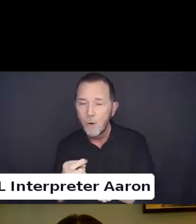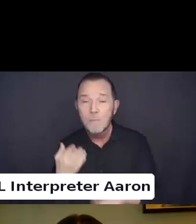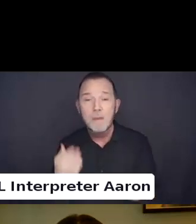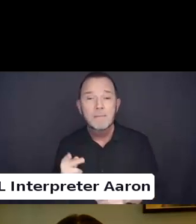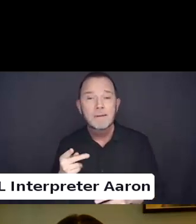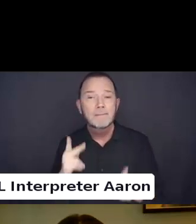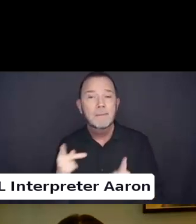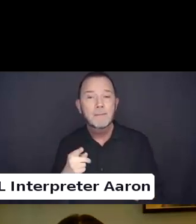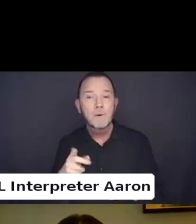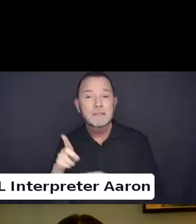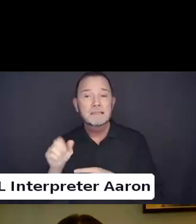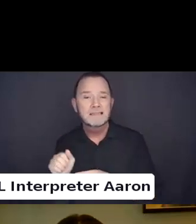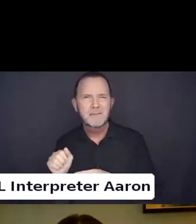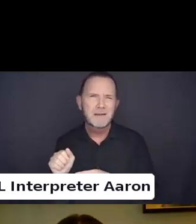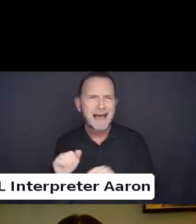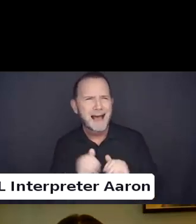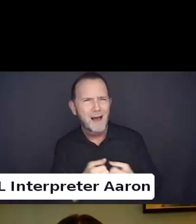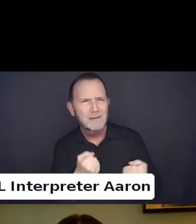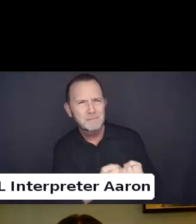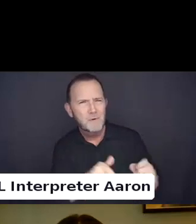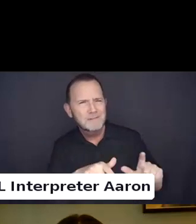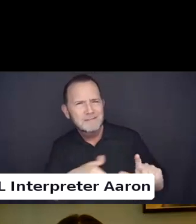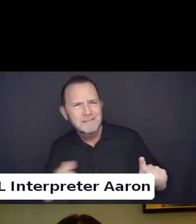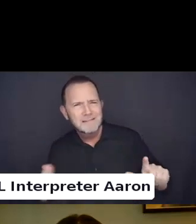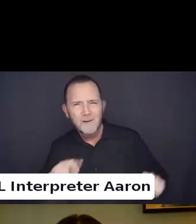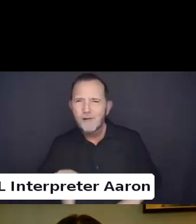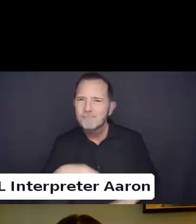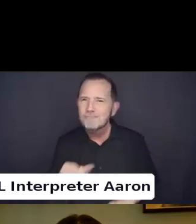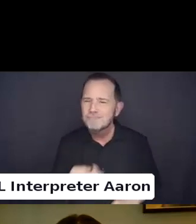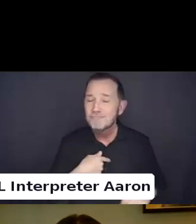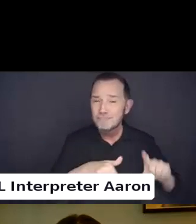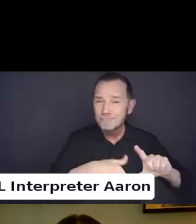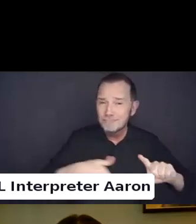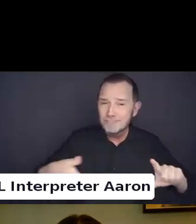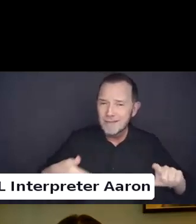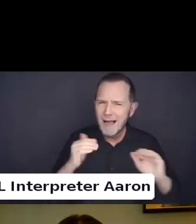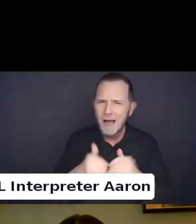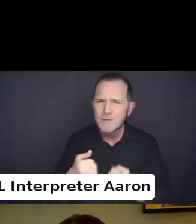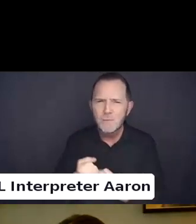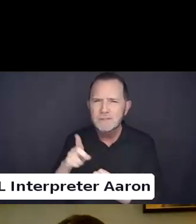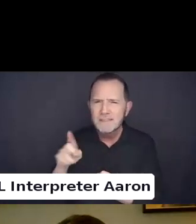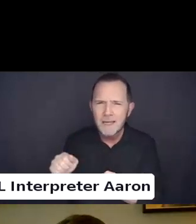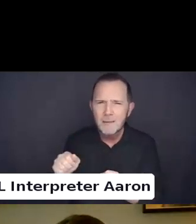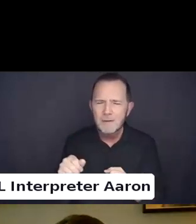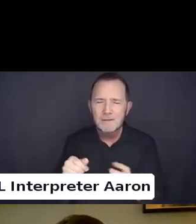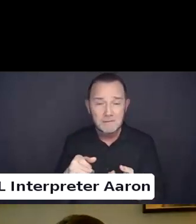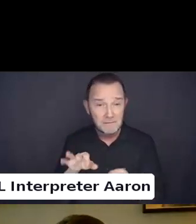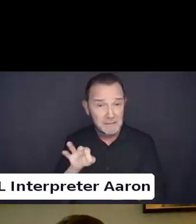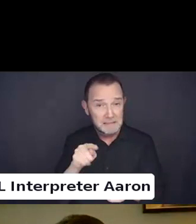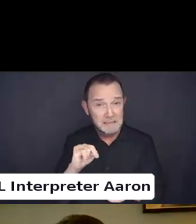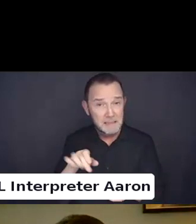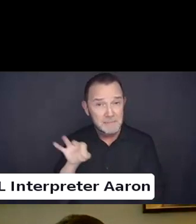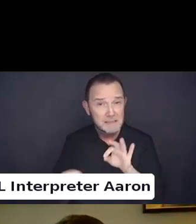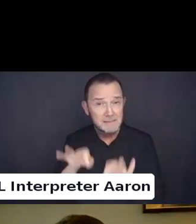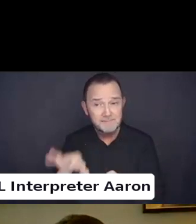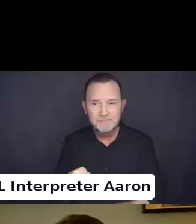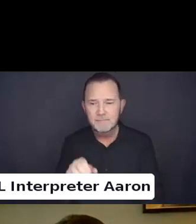I am really glad you mentioned that.